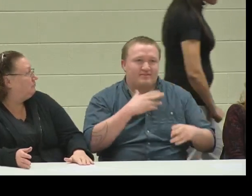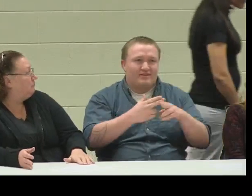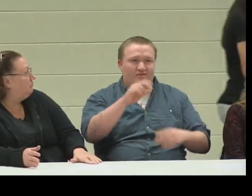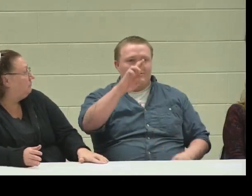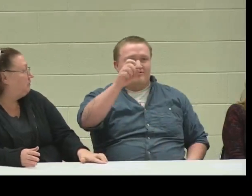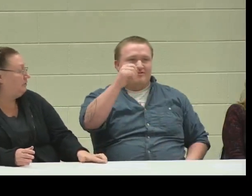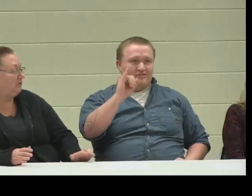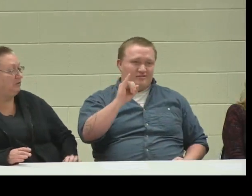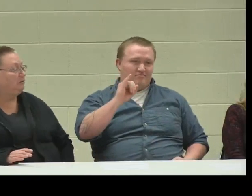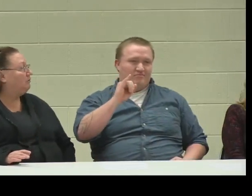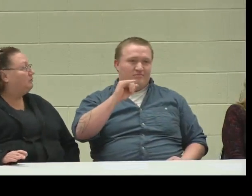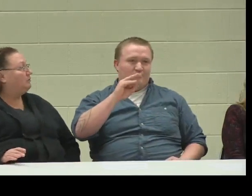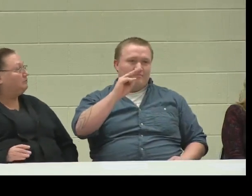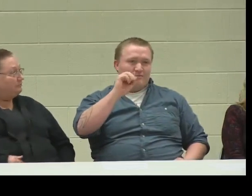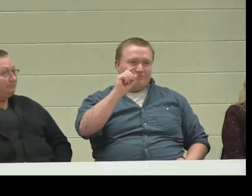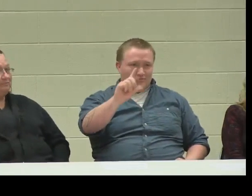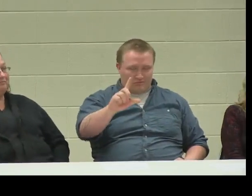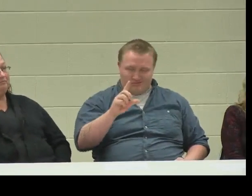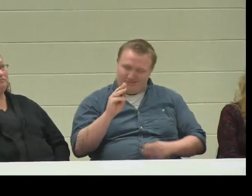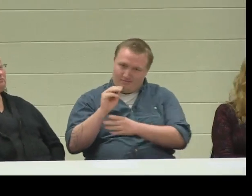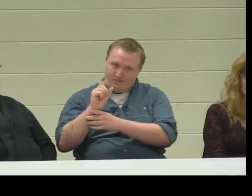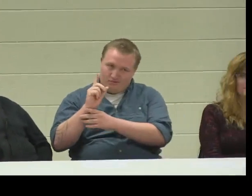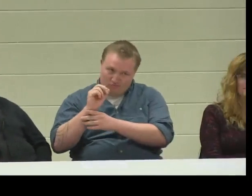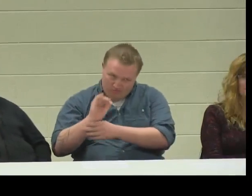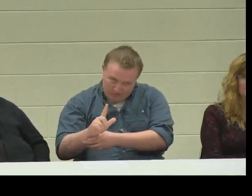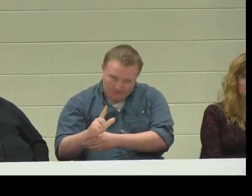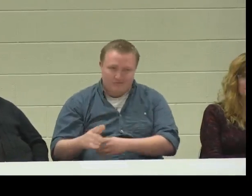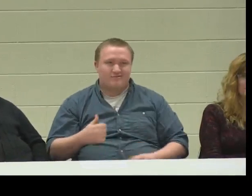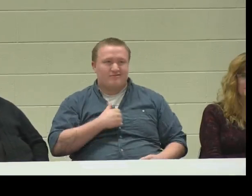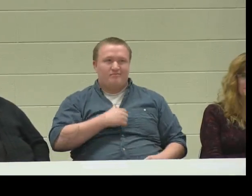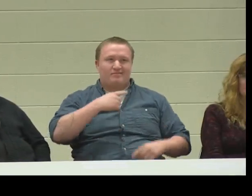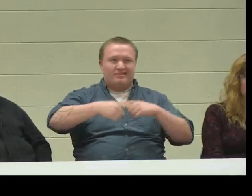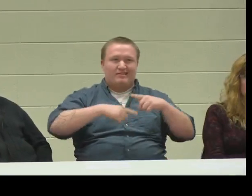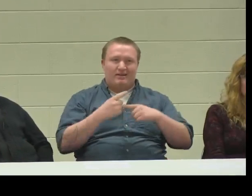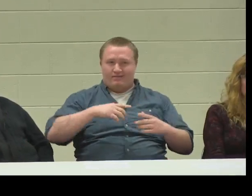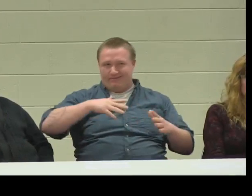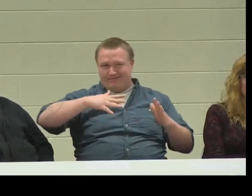Hello, my name is Regi Madril.